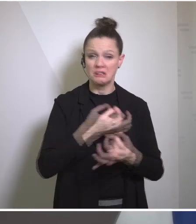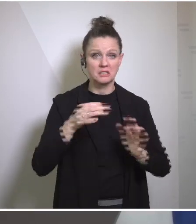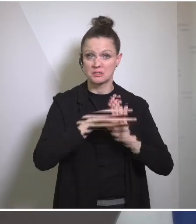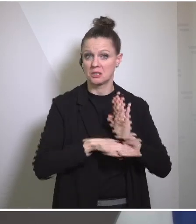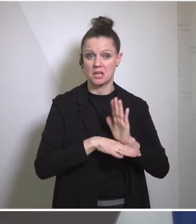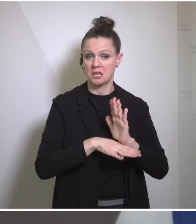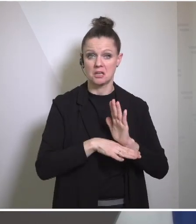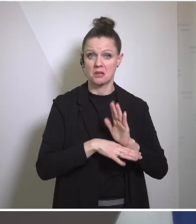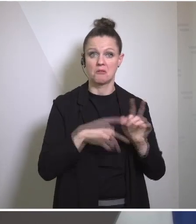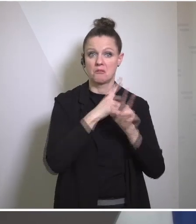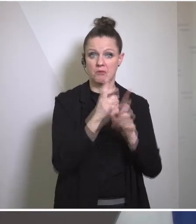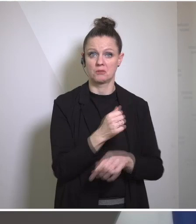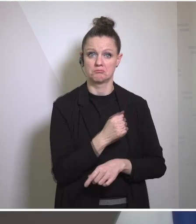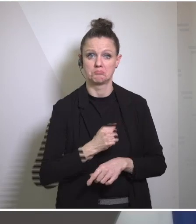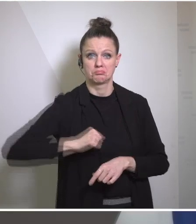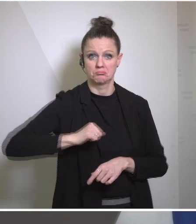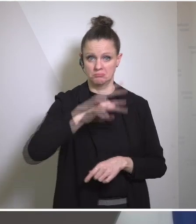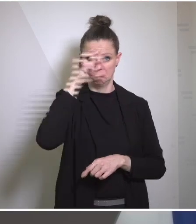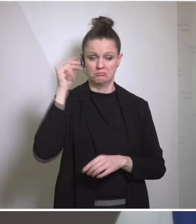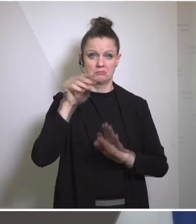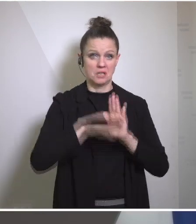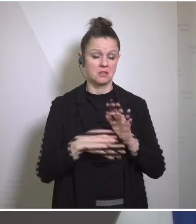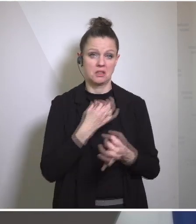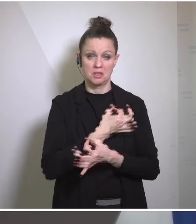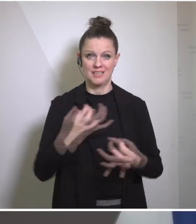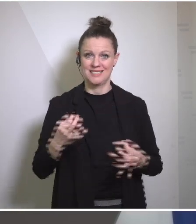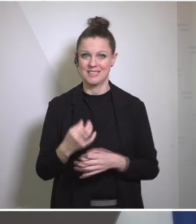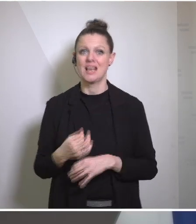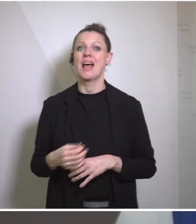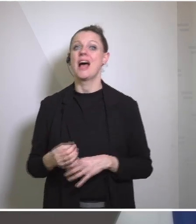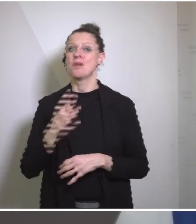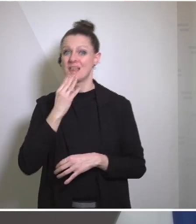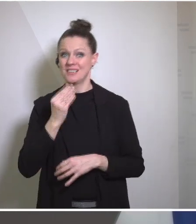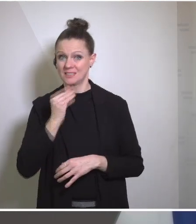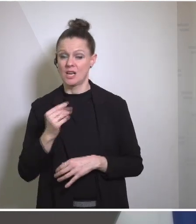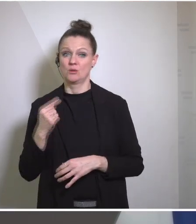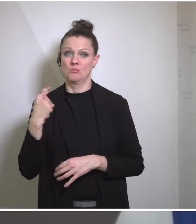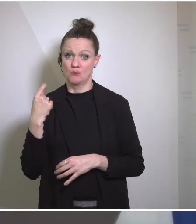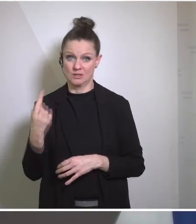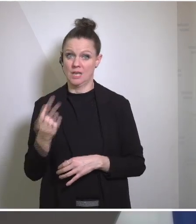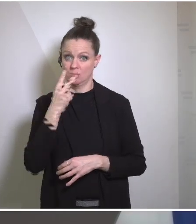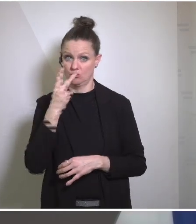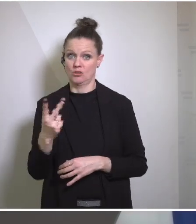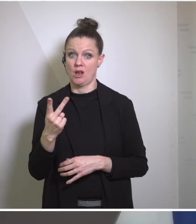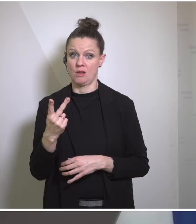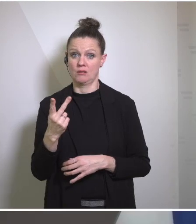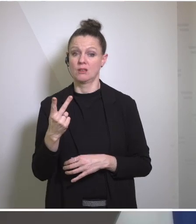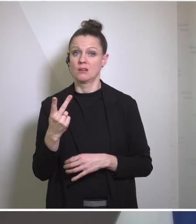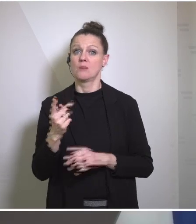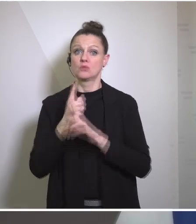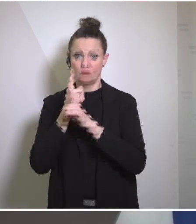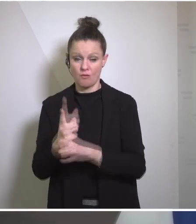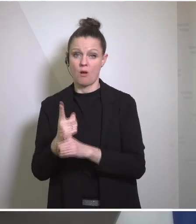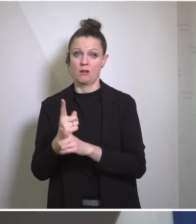humanitarian law, but Israel has to measure itself by international law, and the decision